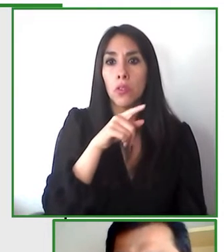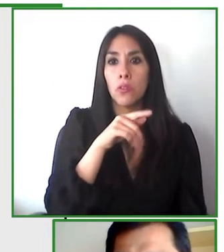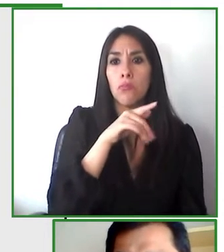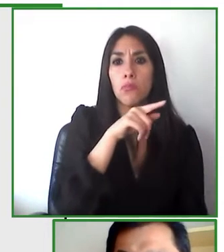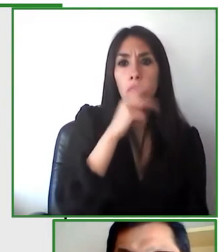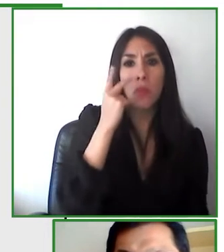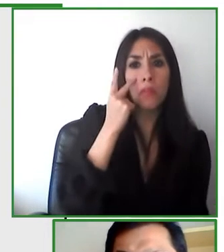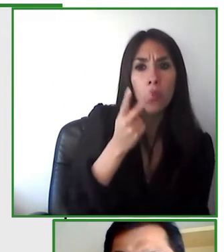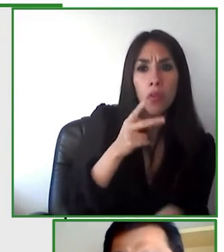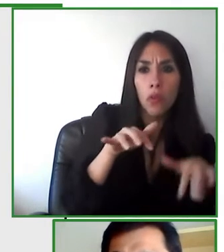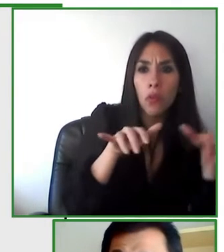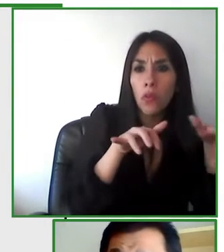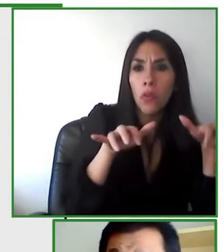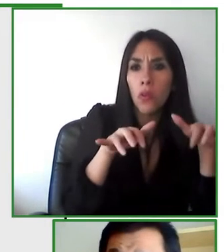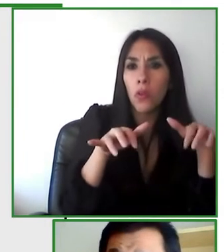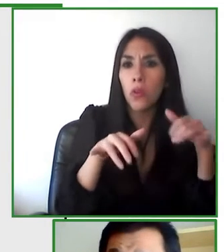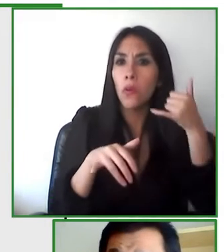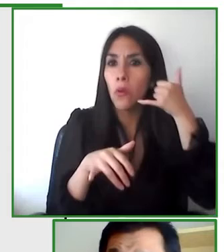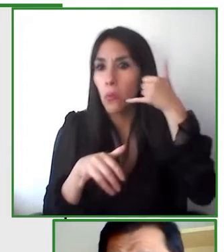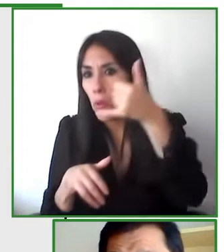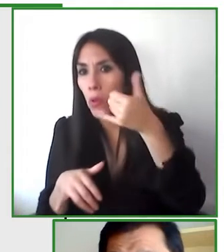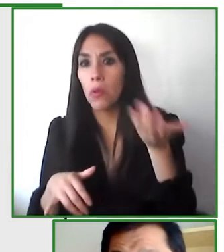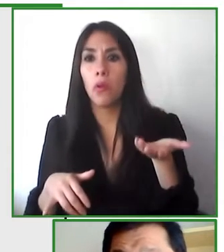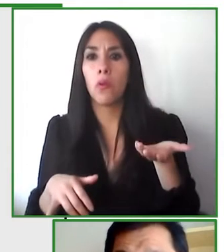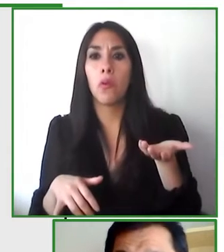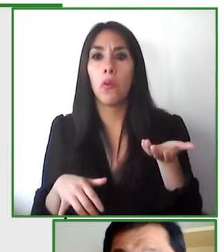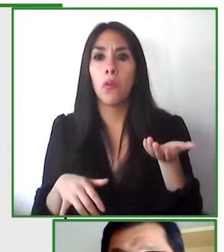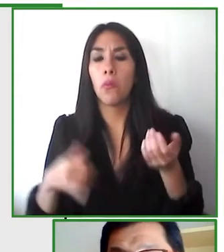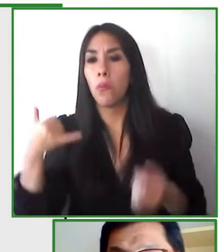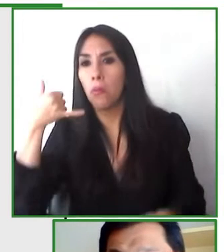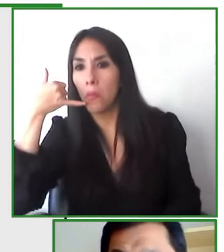can detect that there's an issue and get into contact so they can orient